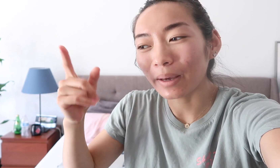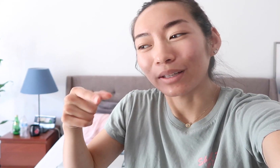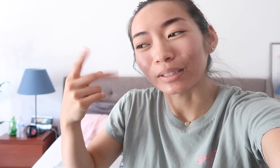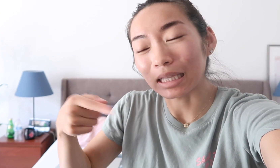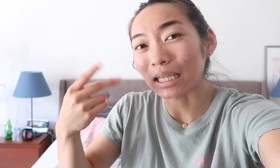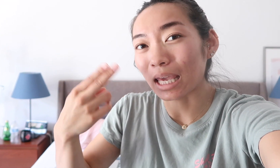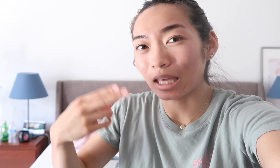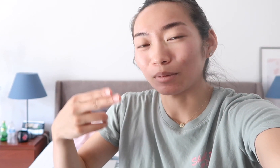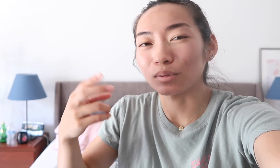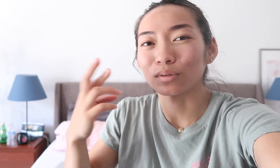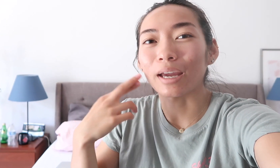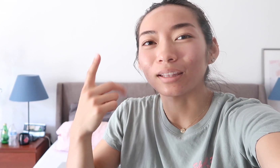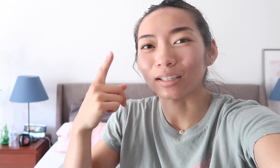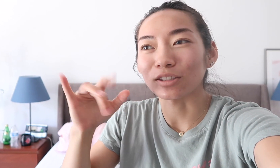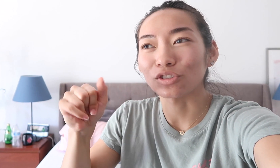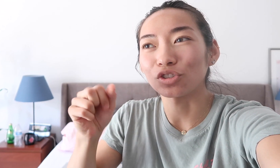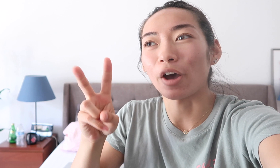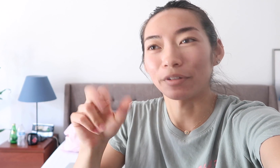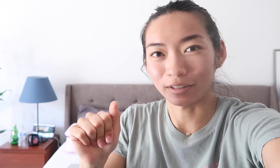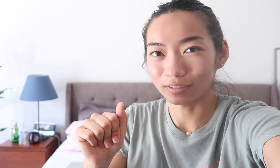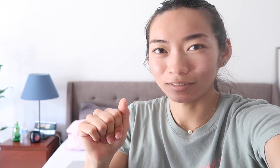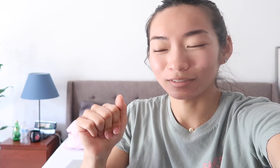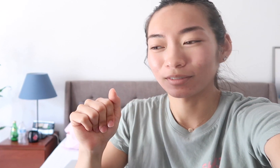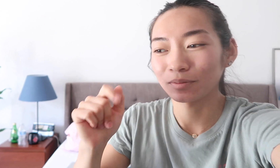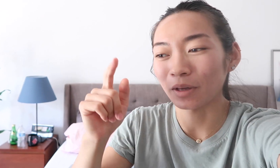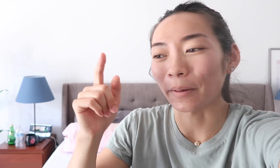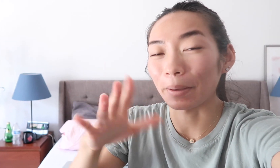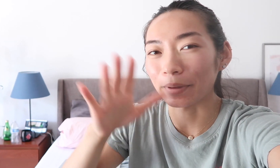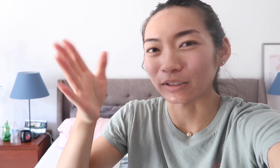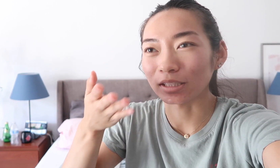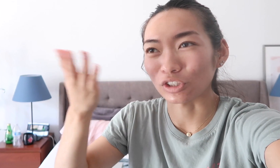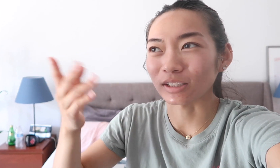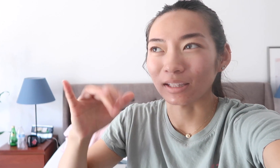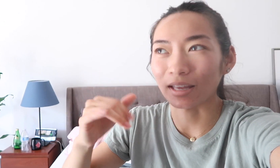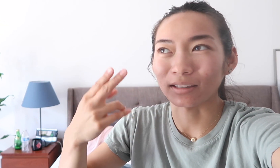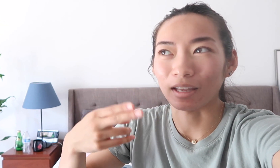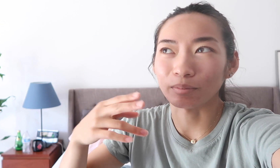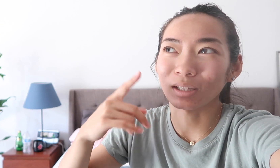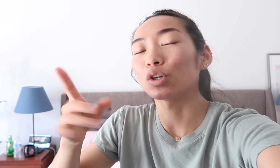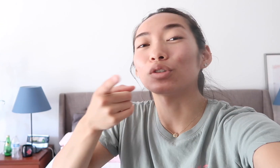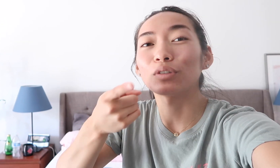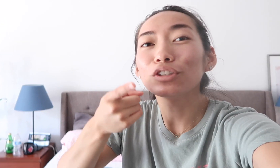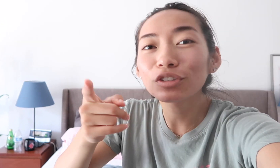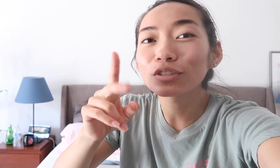about names. Ryan thinks Java. My parents suggested that name her original name